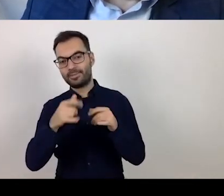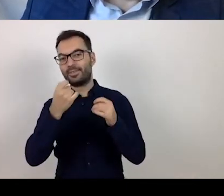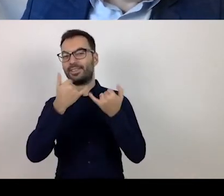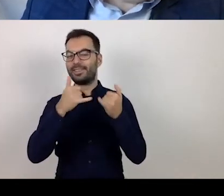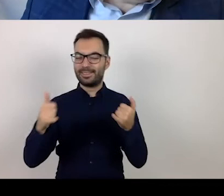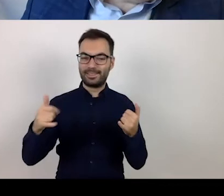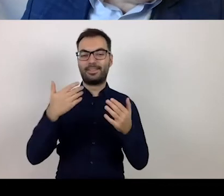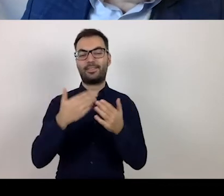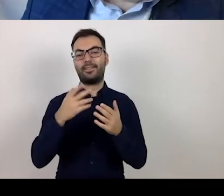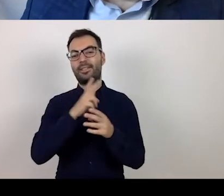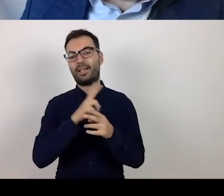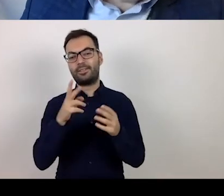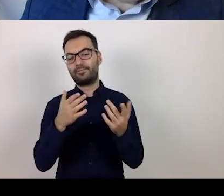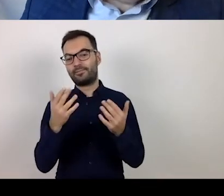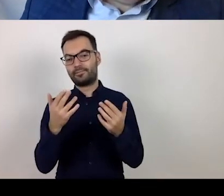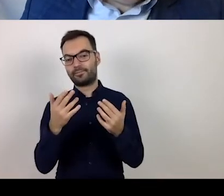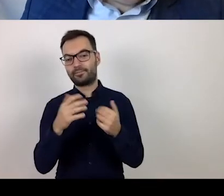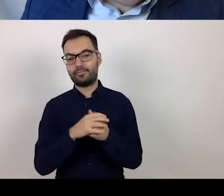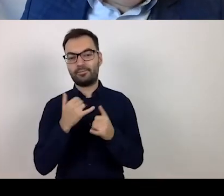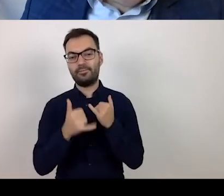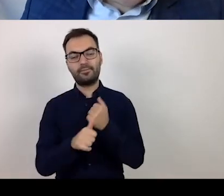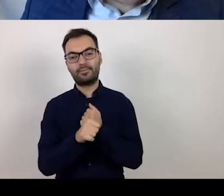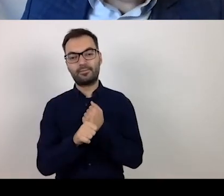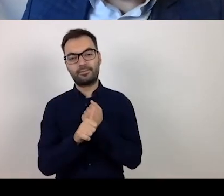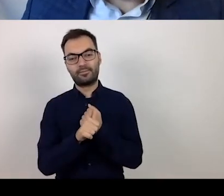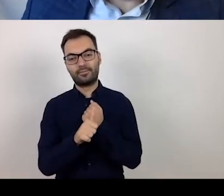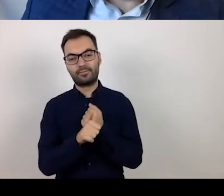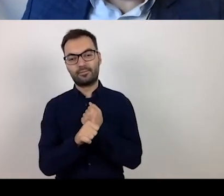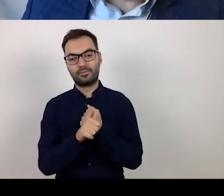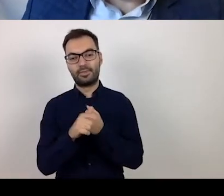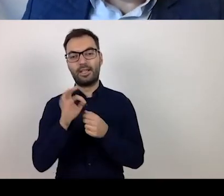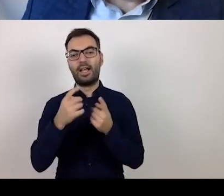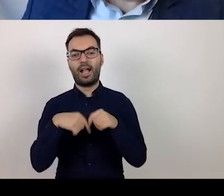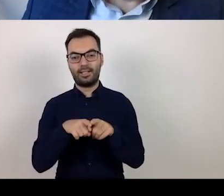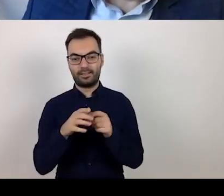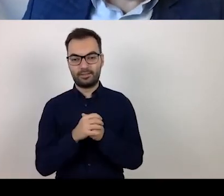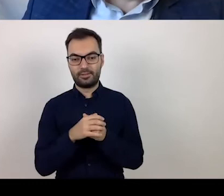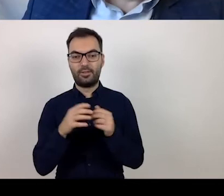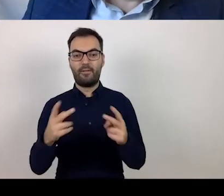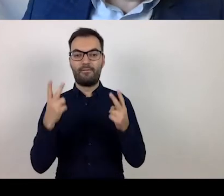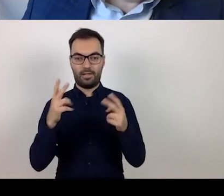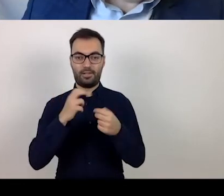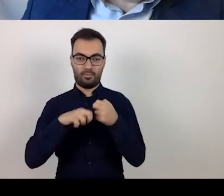and its implementation, these are important problems